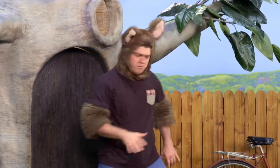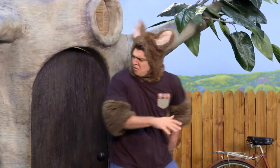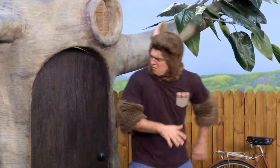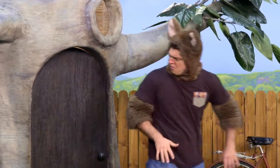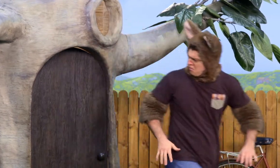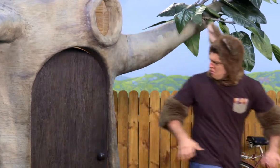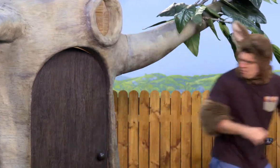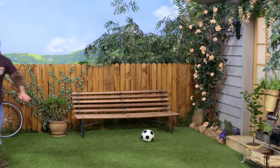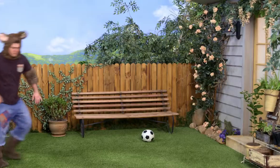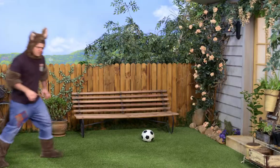Huh?